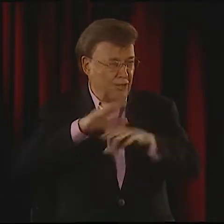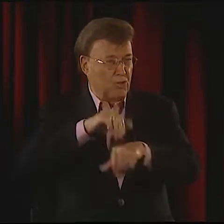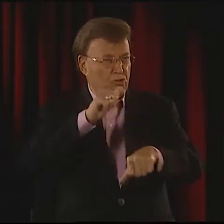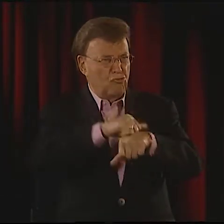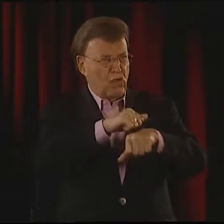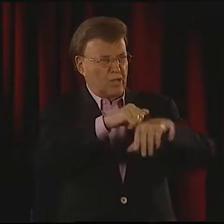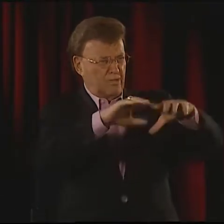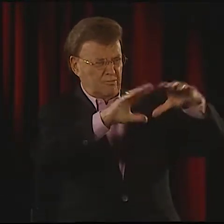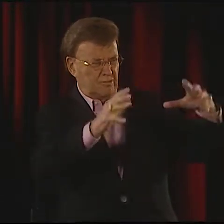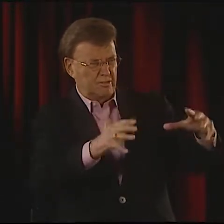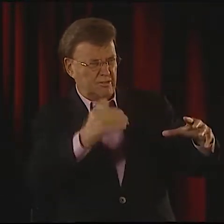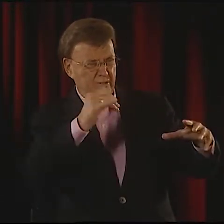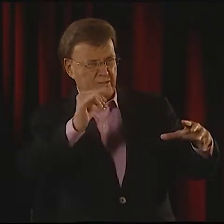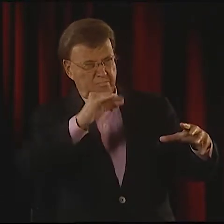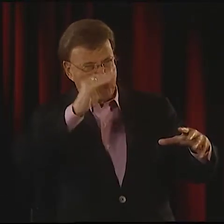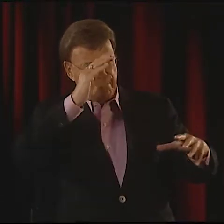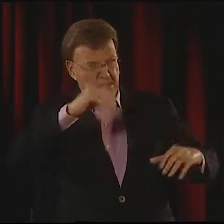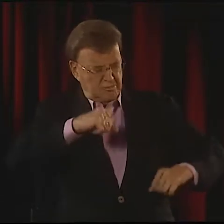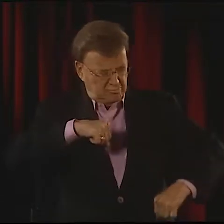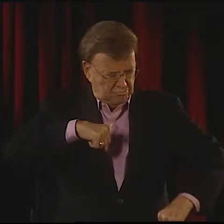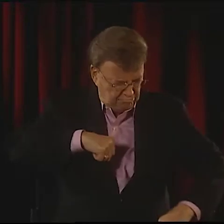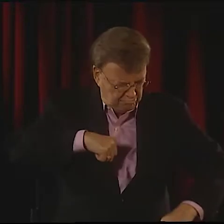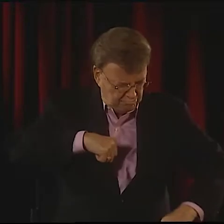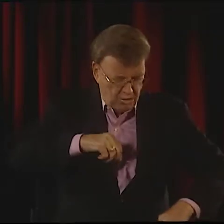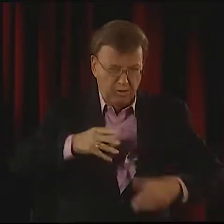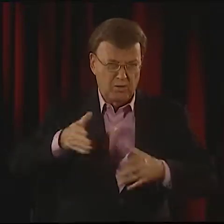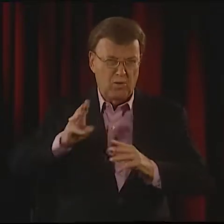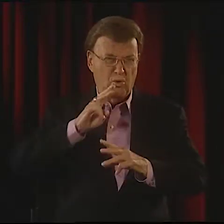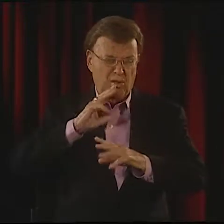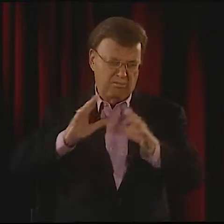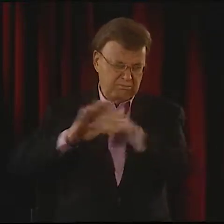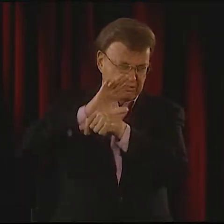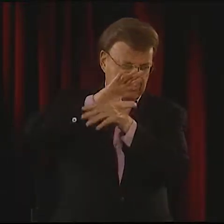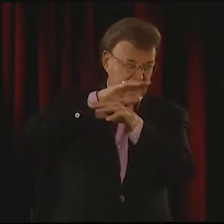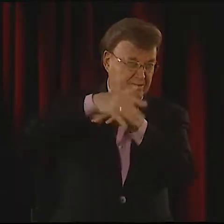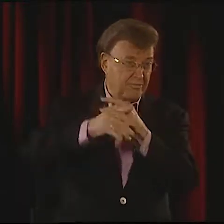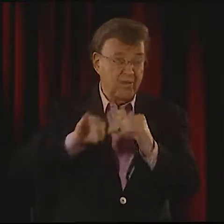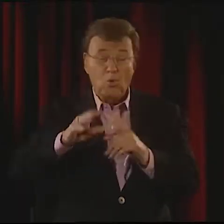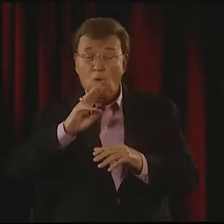AND ALMOST LIKE IT WAS FLOWING OVER A MAN'S SHOULDERS,